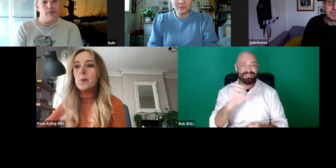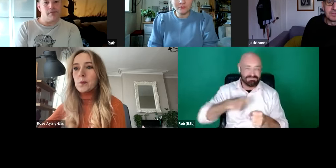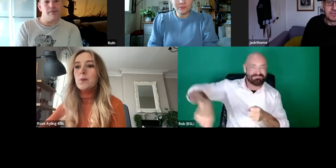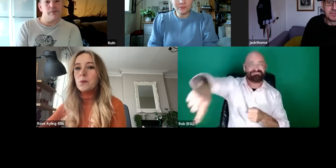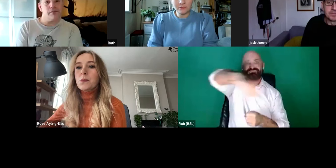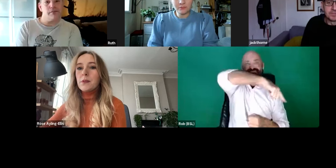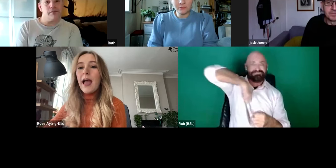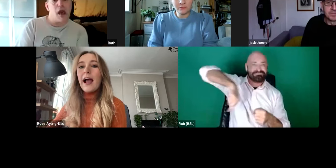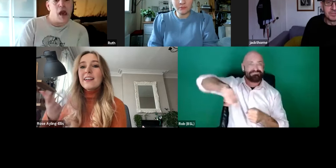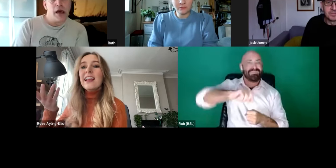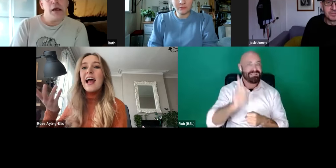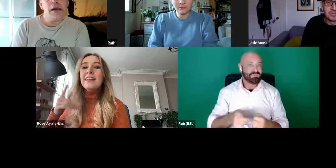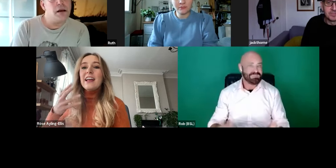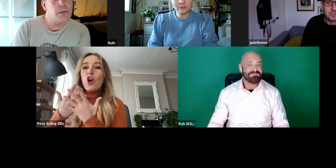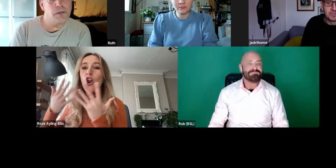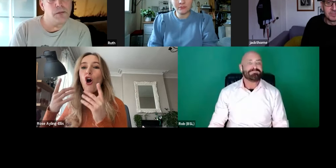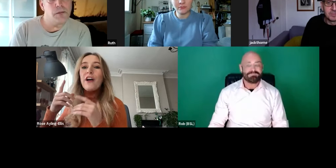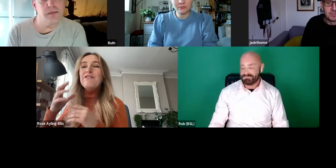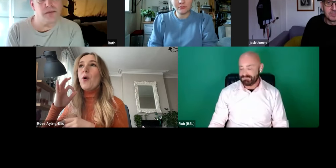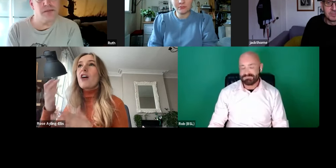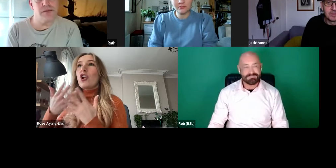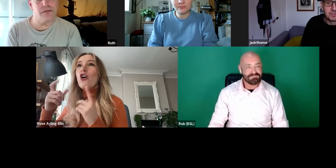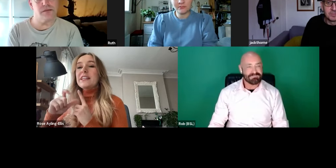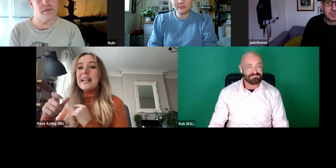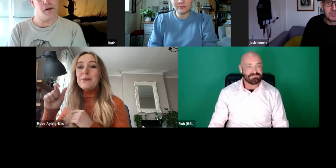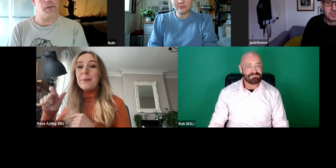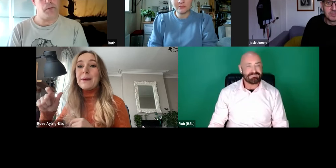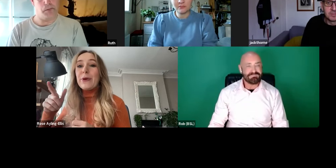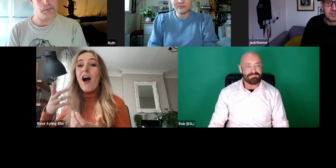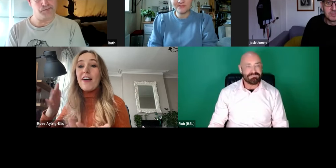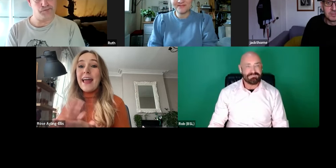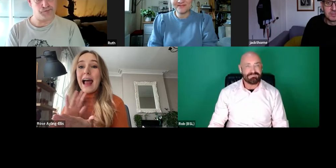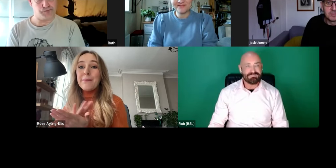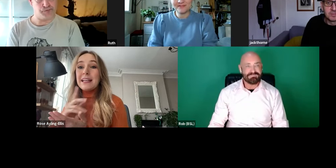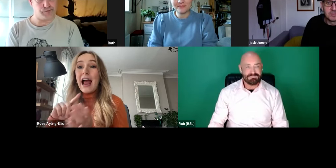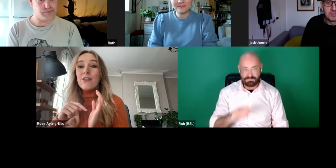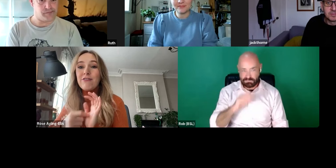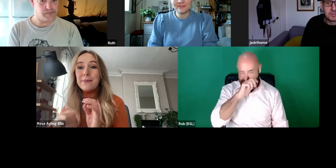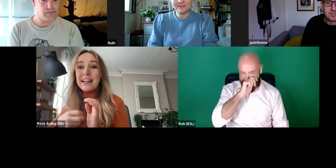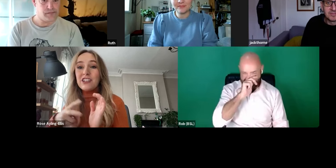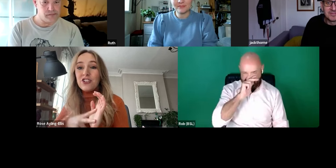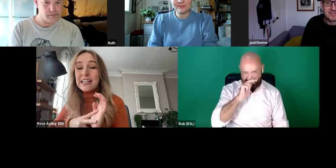And if you ask a lot of disabled people are they happy with how are they're represented on TV